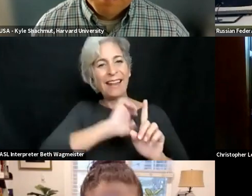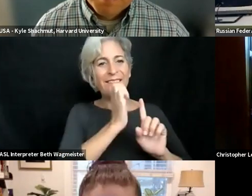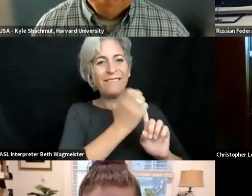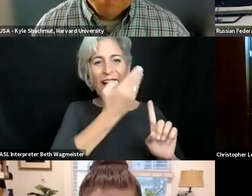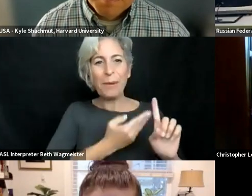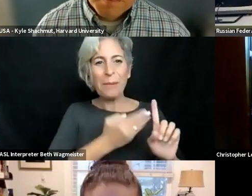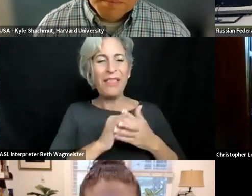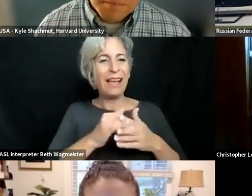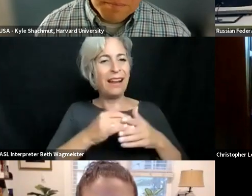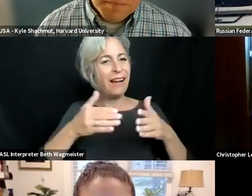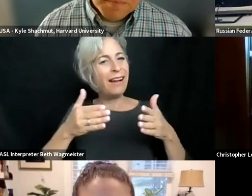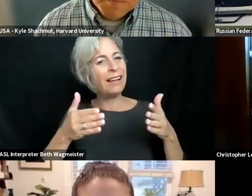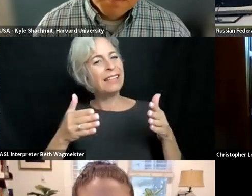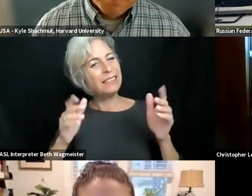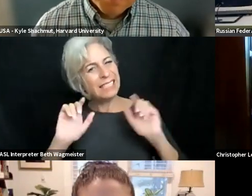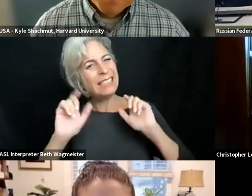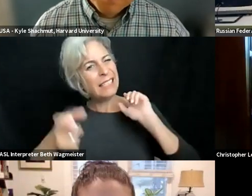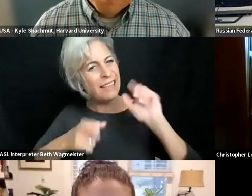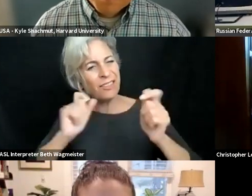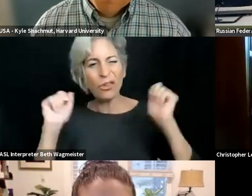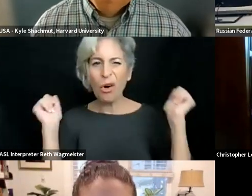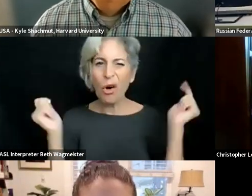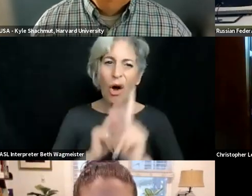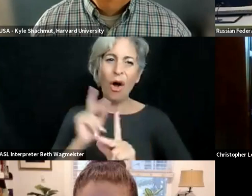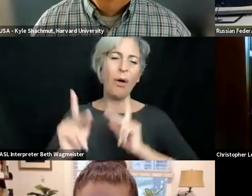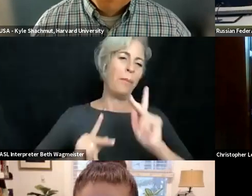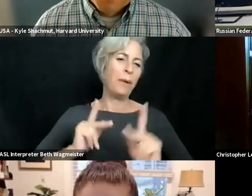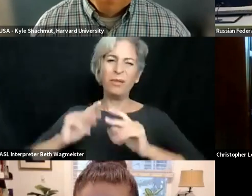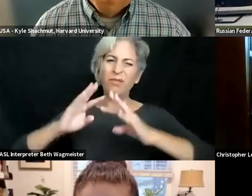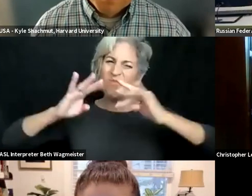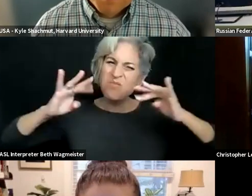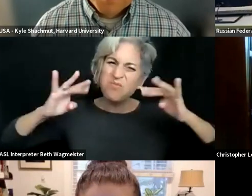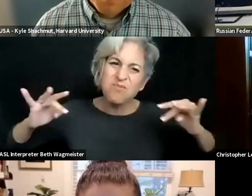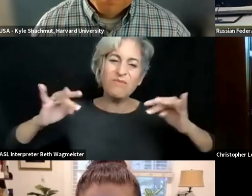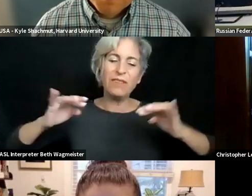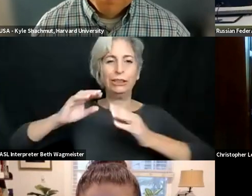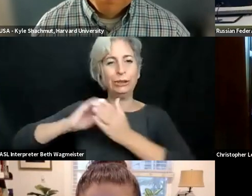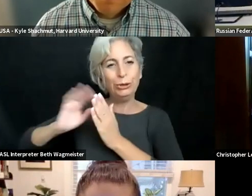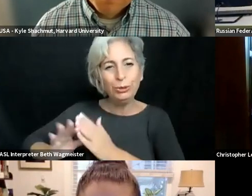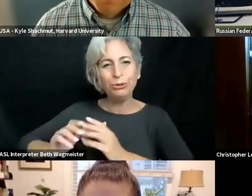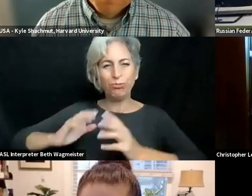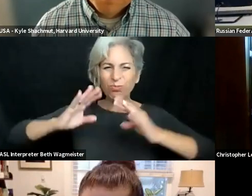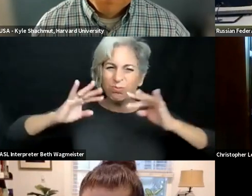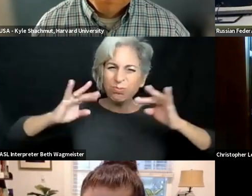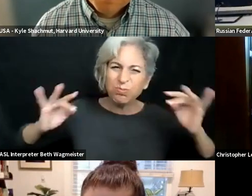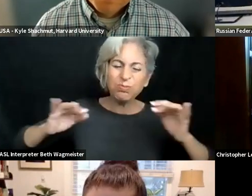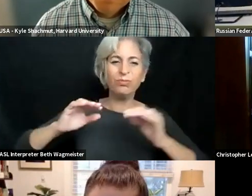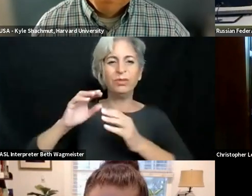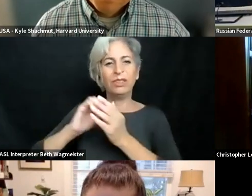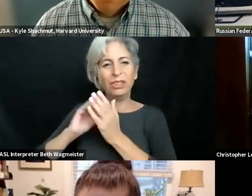to push forward and further develop the -- an environment which allows